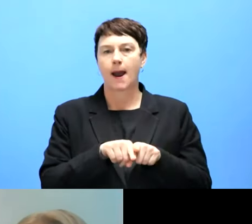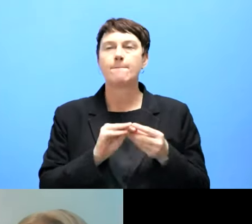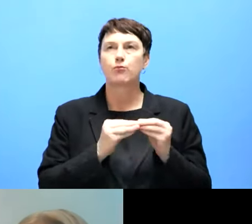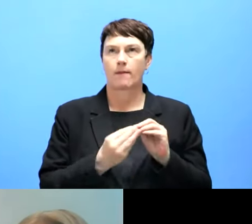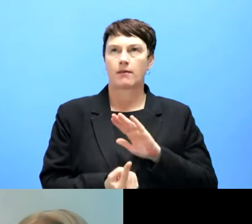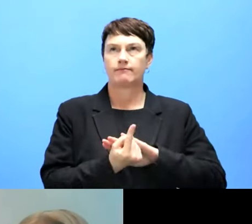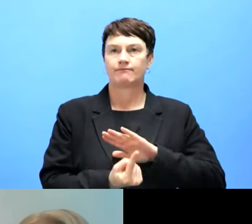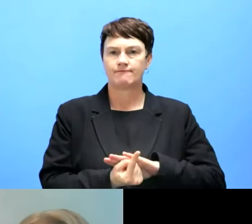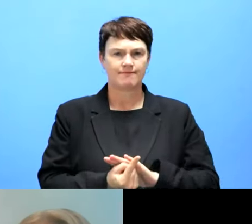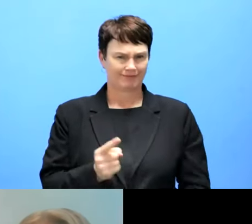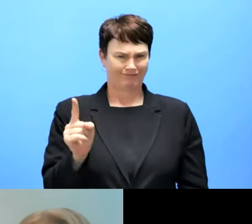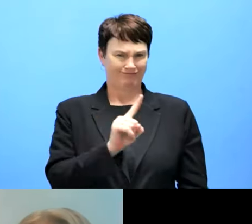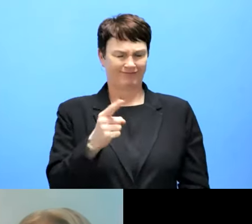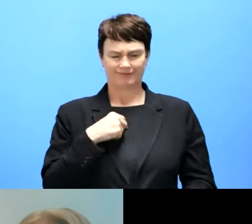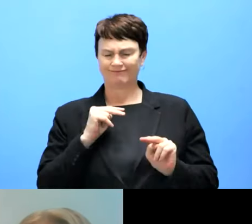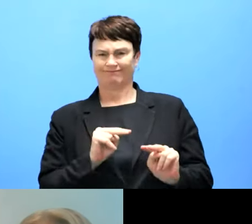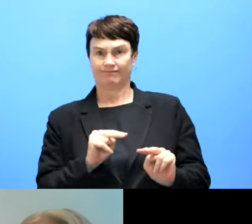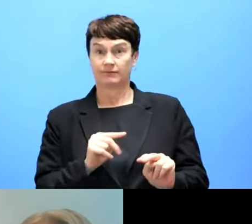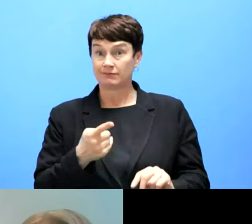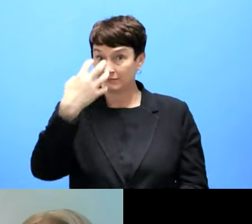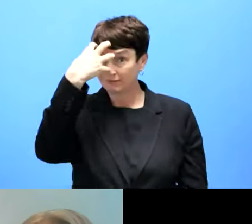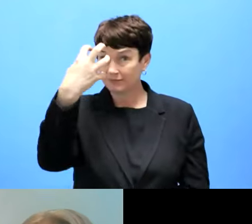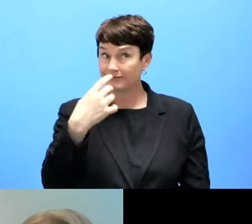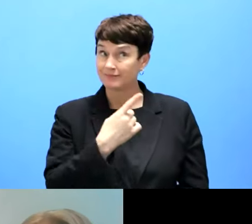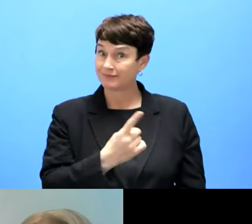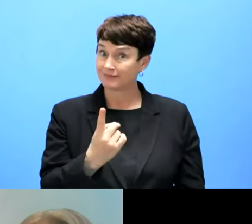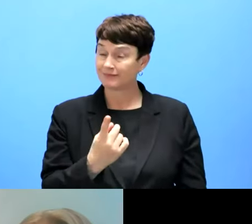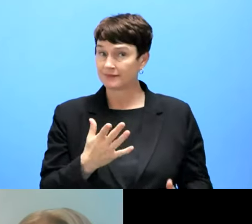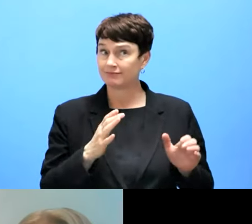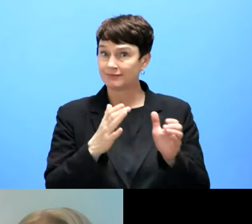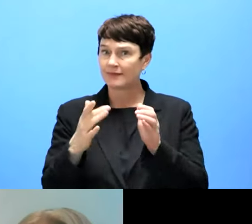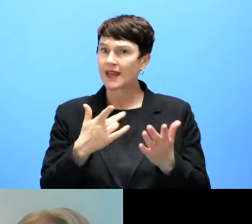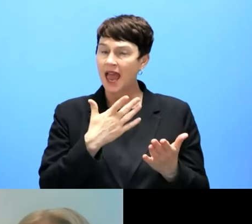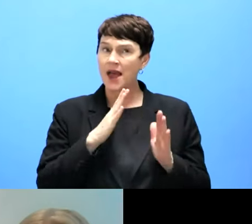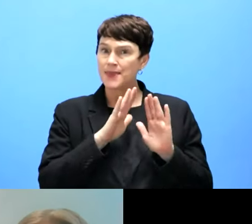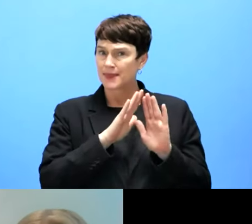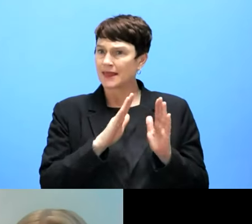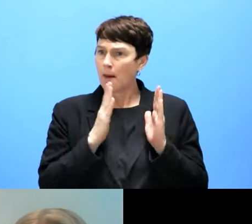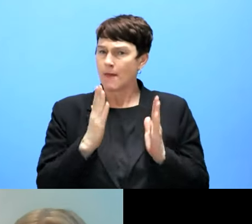because it's the public sector body that has to do the evaluation themselves. So we have to